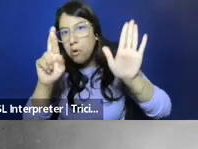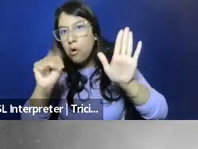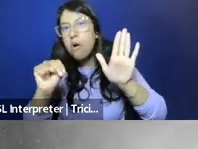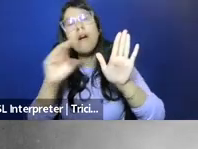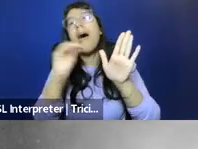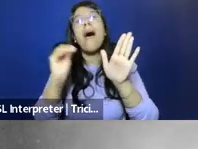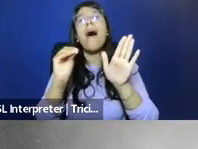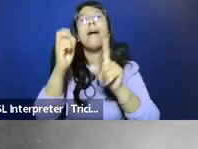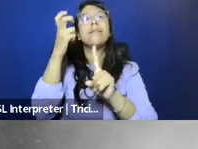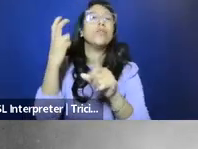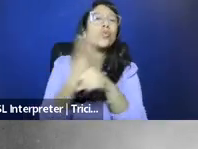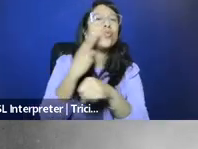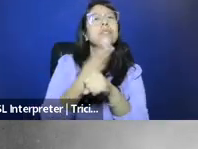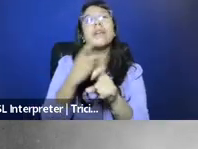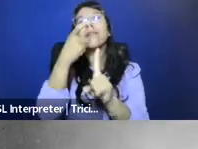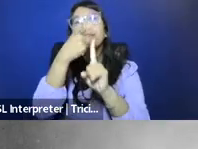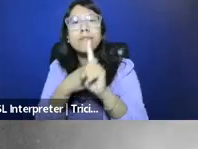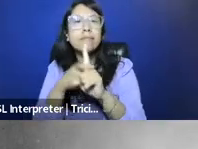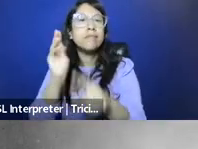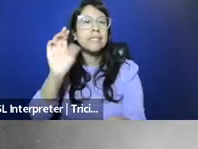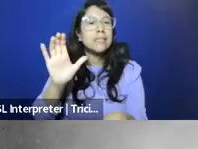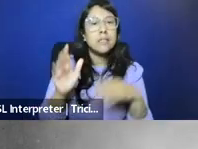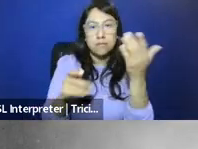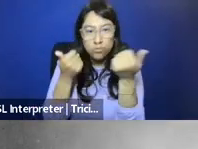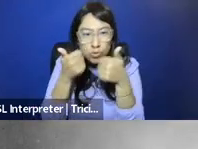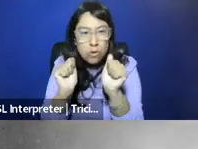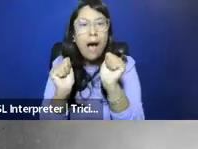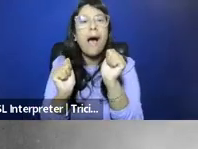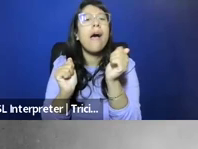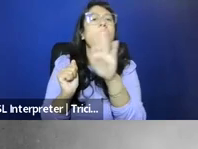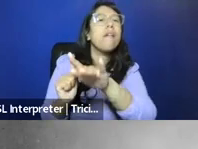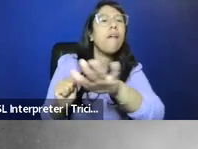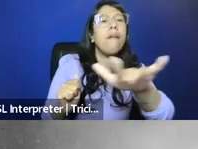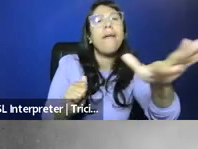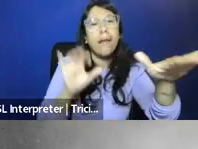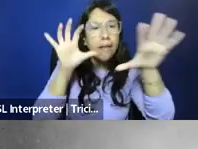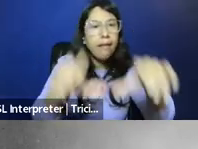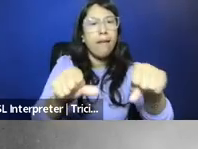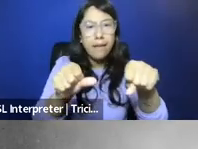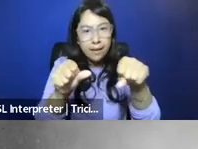He wasn't content to merely raid New York publishers, or decry those drinking in pubs,